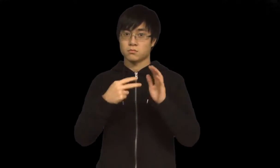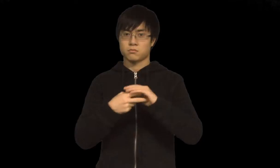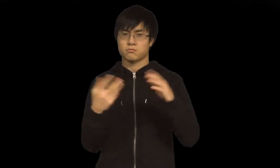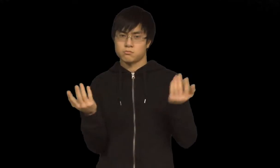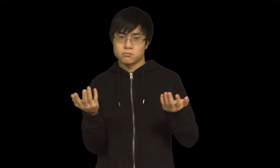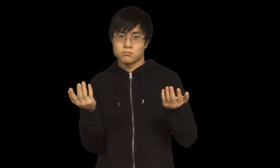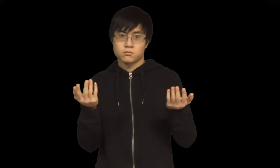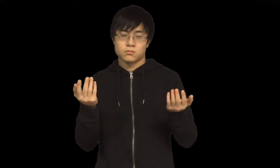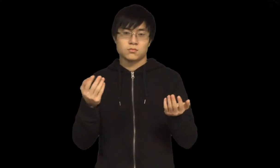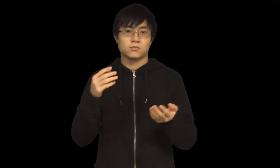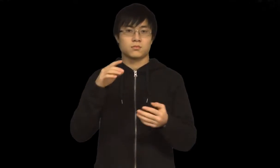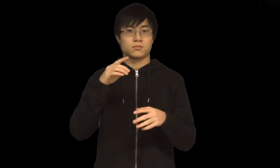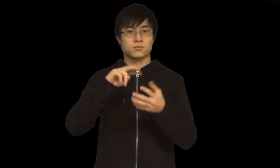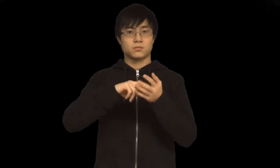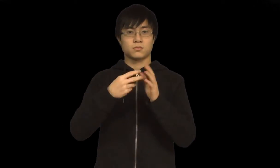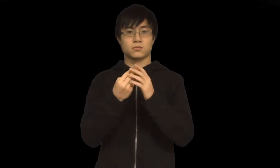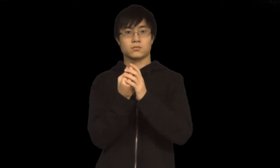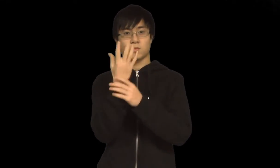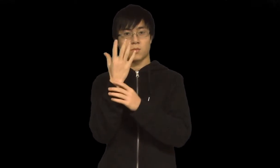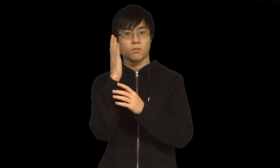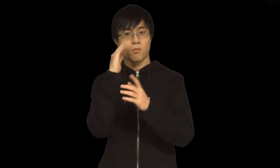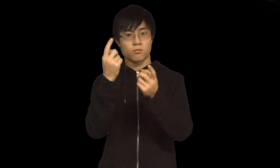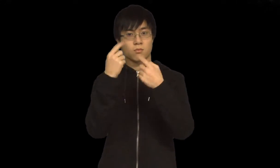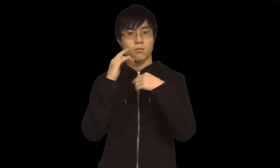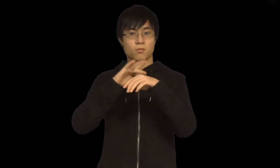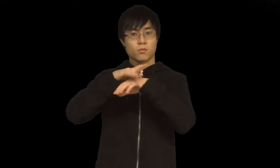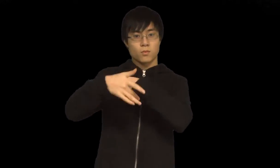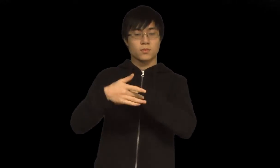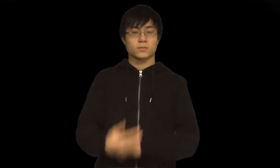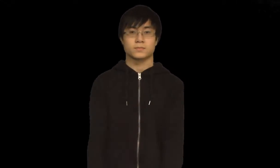This means what? That means, the spring will come early.